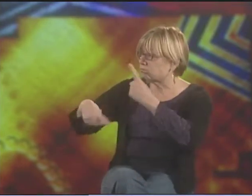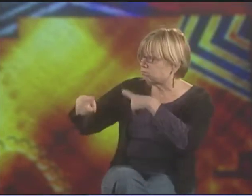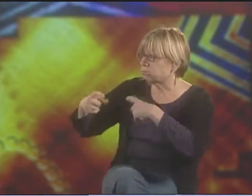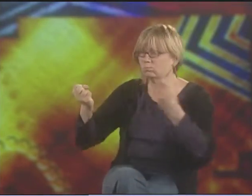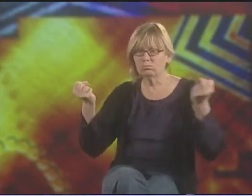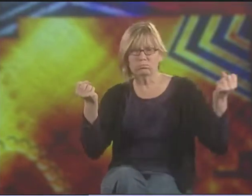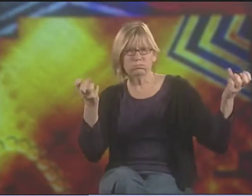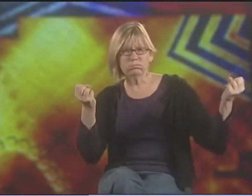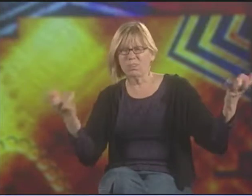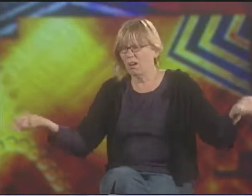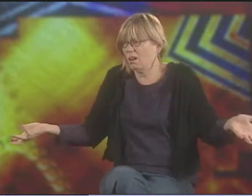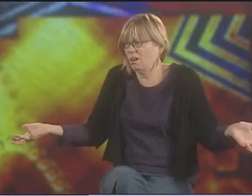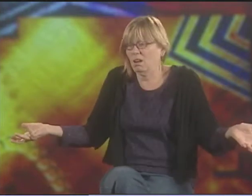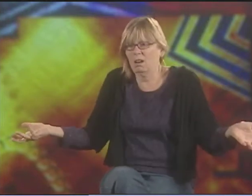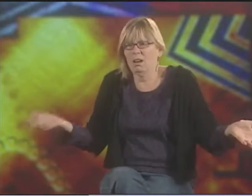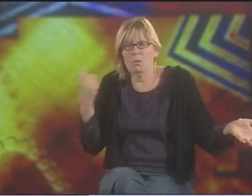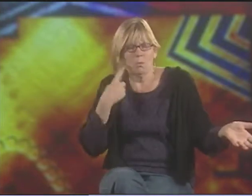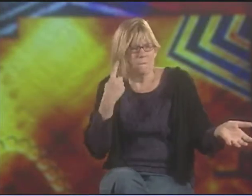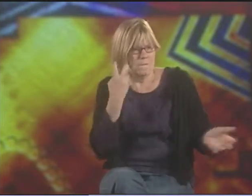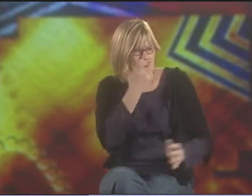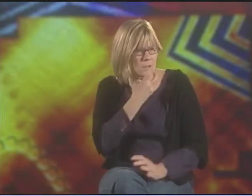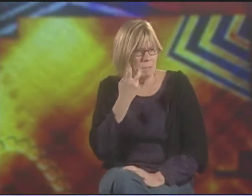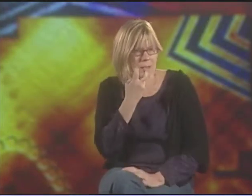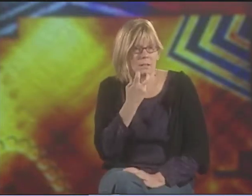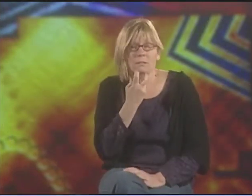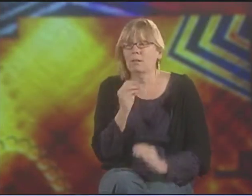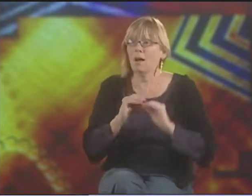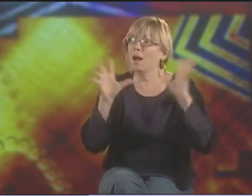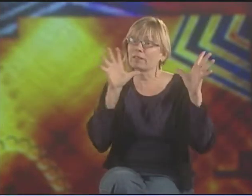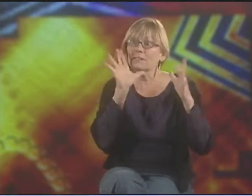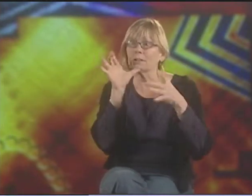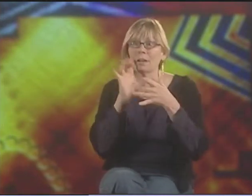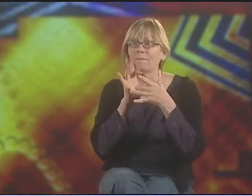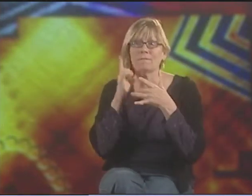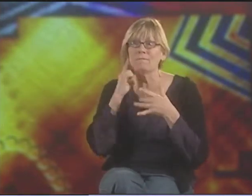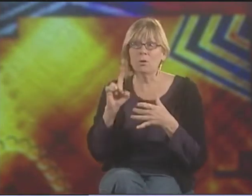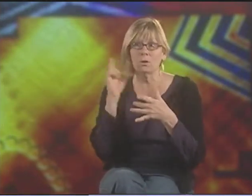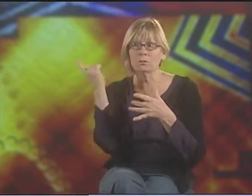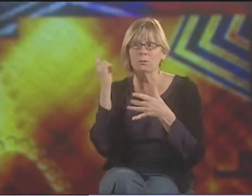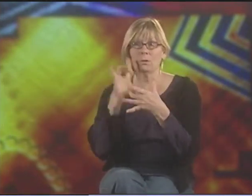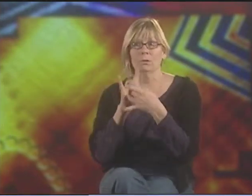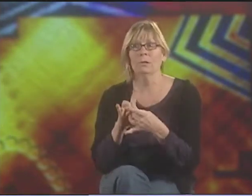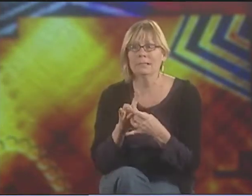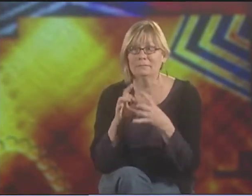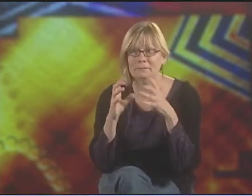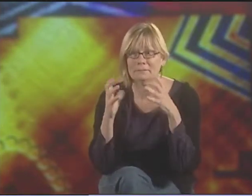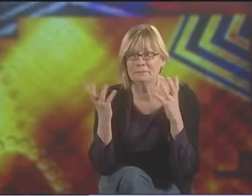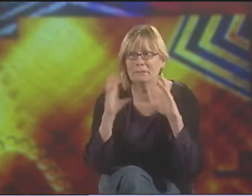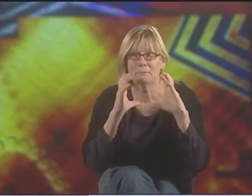YOU COULD TRY TO CHALLENGE IT. YOU COULD SAY, "BUT I'M FINE. I SIGN. WHAT DO I NEED THIS FOR?"